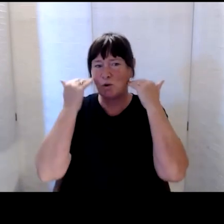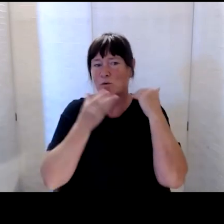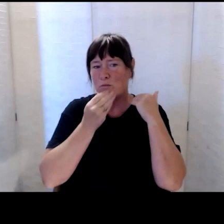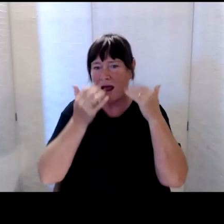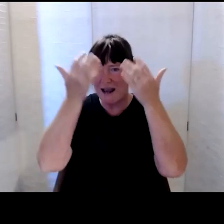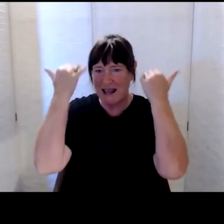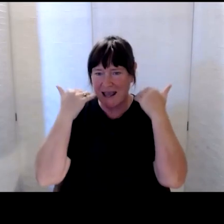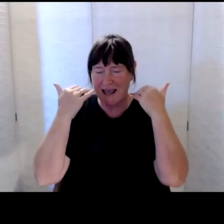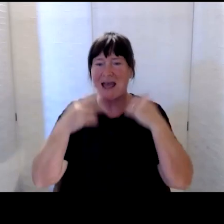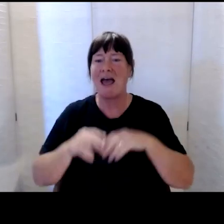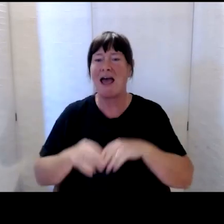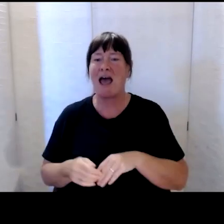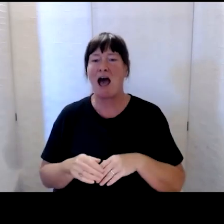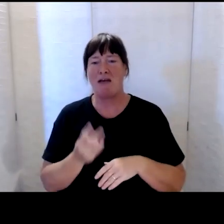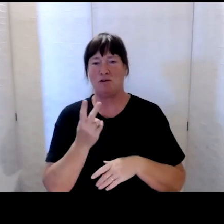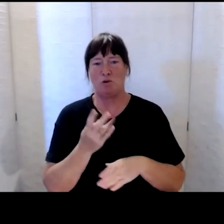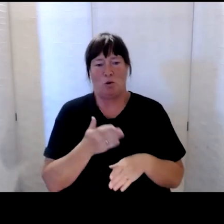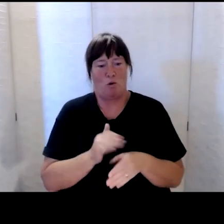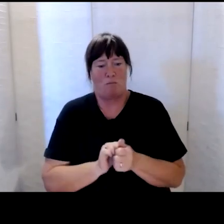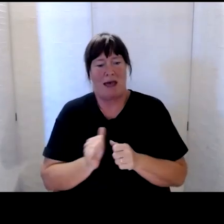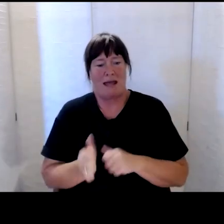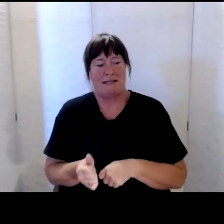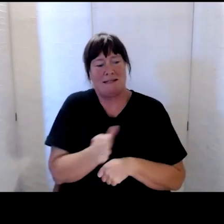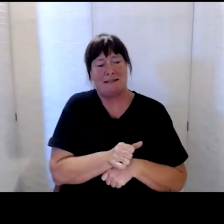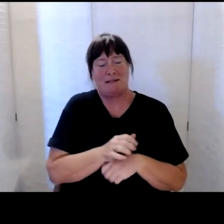and I’m sitting next to two colleagues that I’ll introduce you to in a moment.